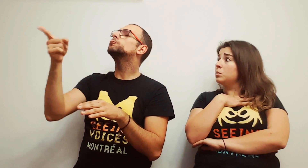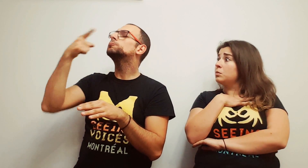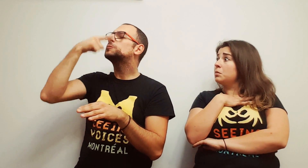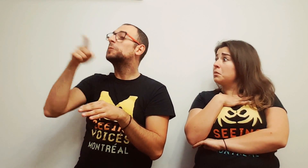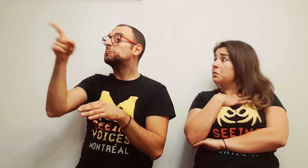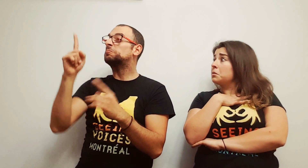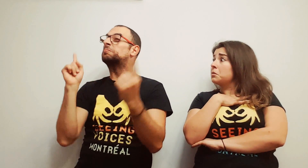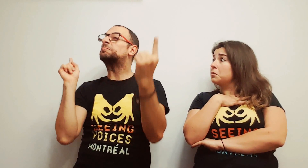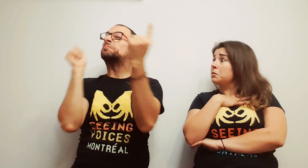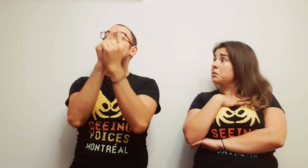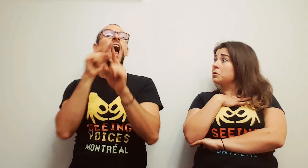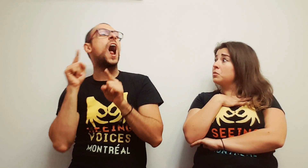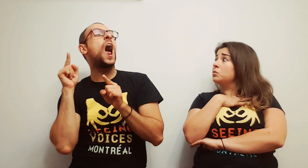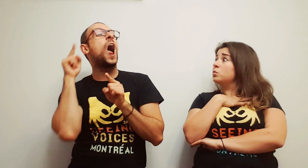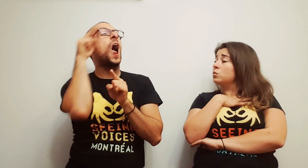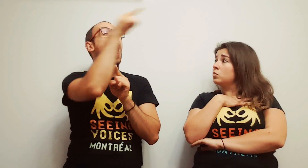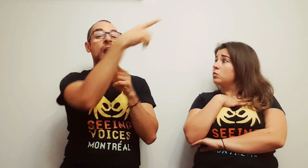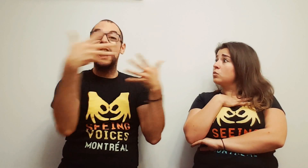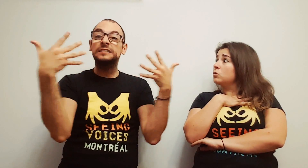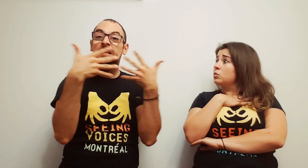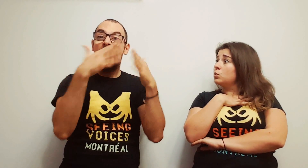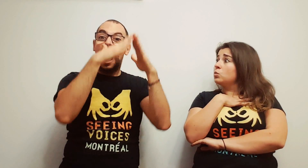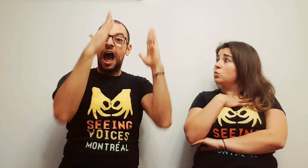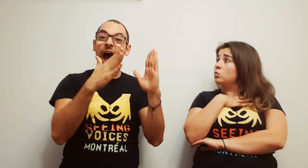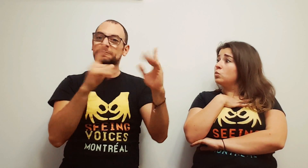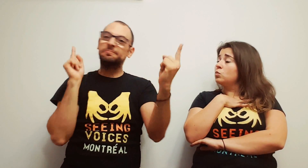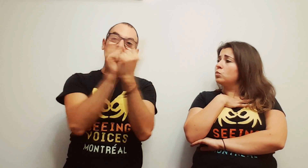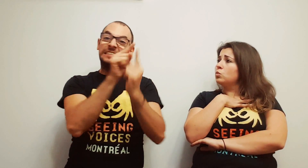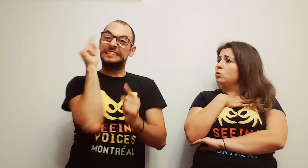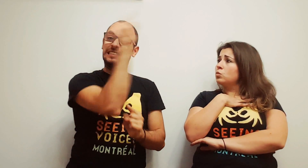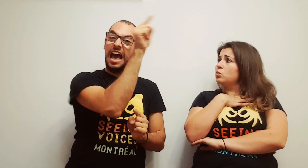Joe has an idea to meet his friends at a haunted house instead.